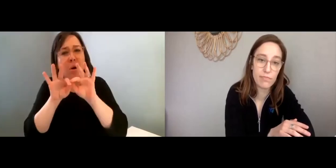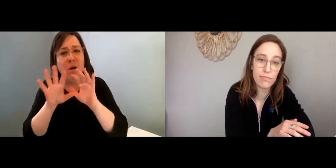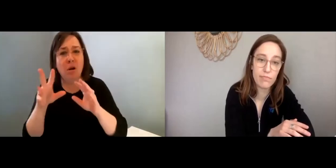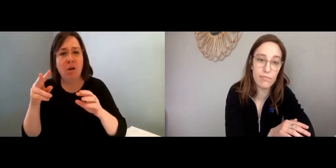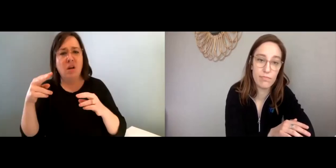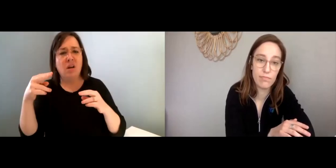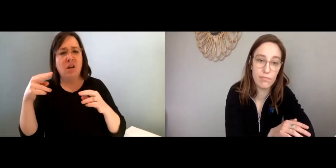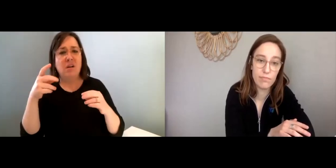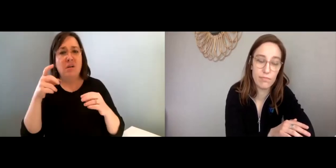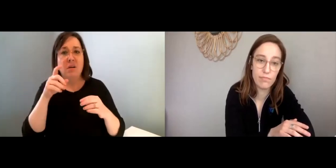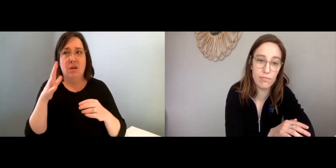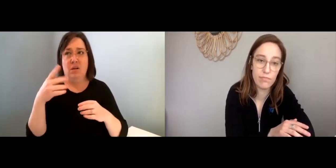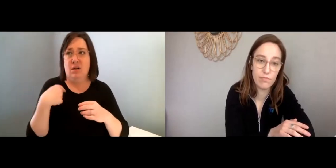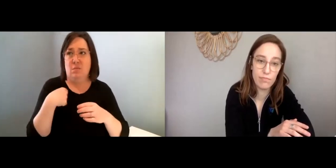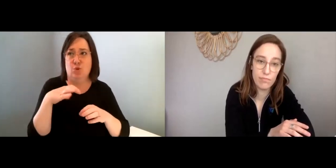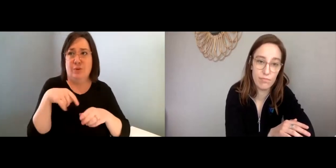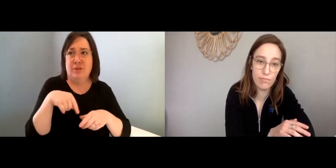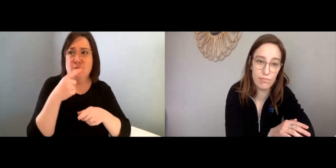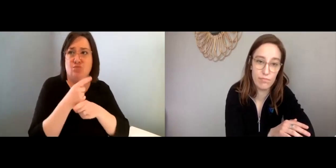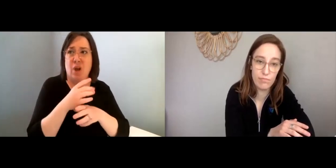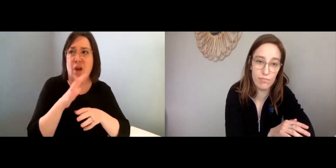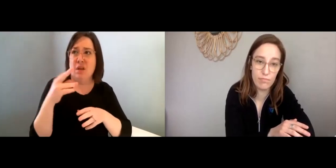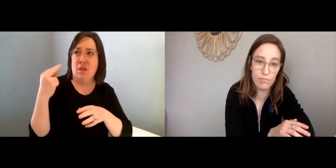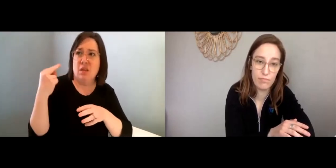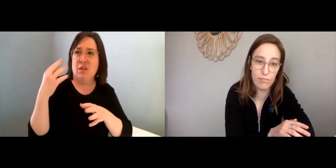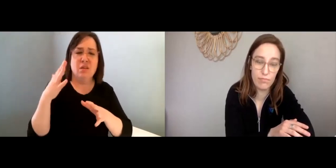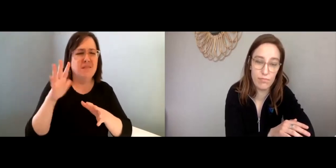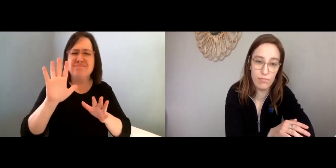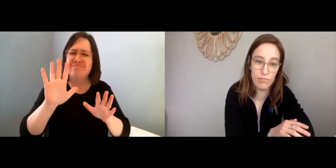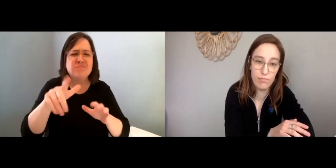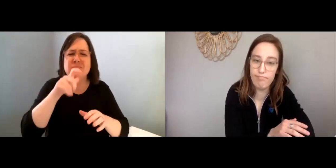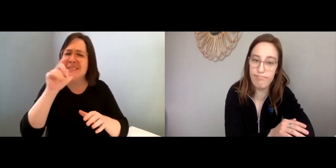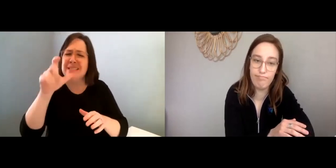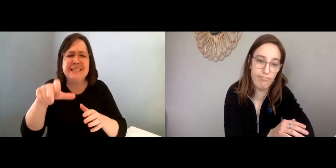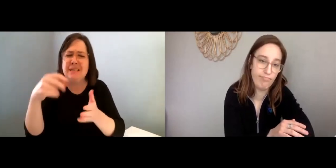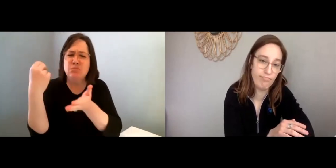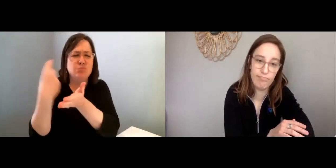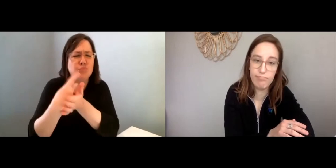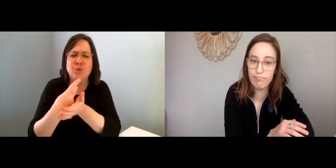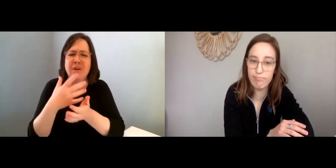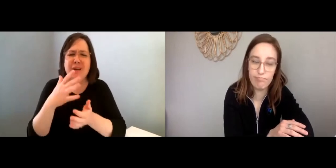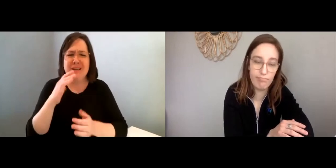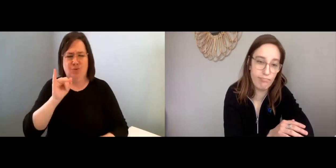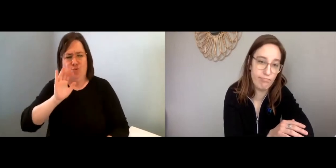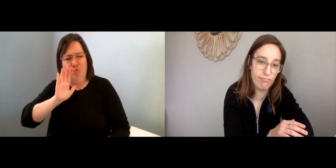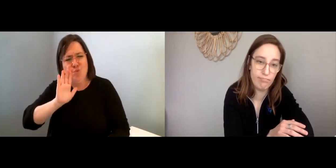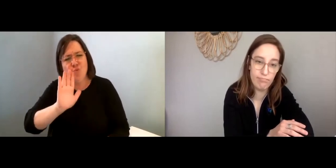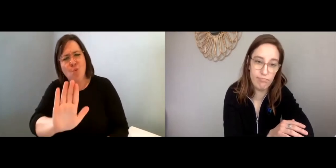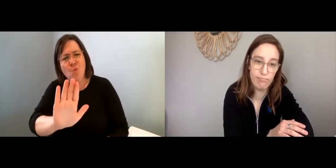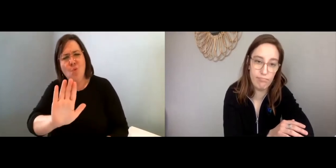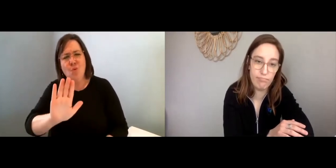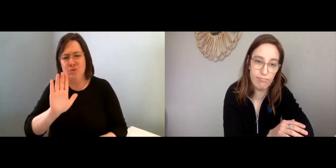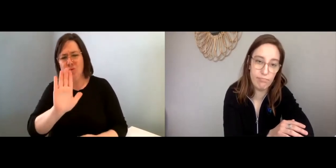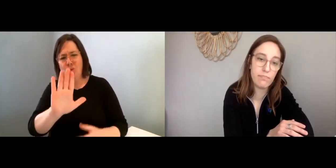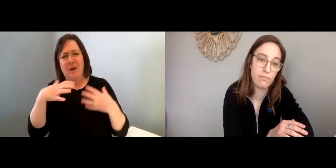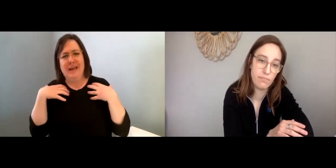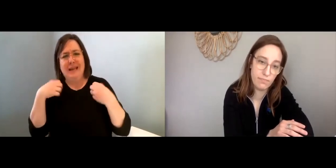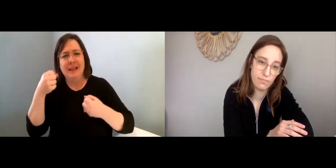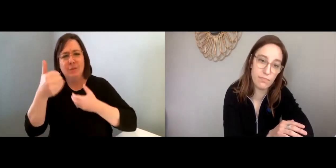It’s important to know that you don’t need approval from anyone else about the way that you're processing.